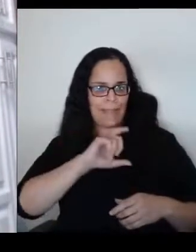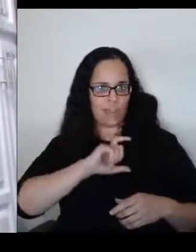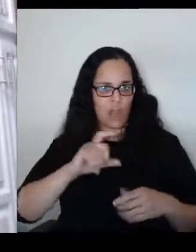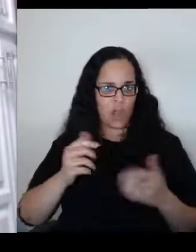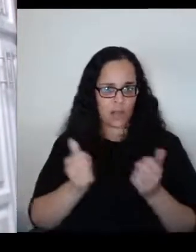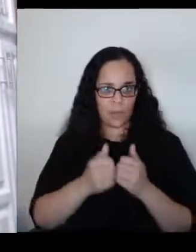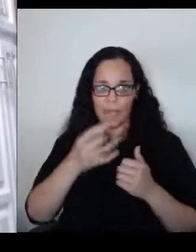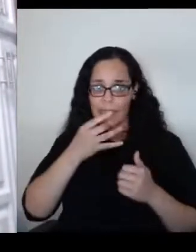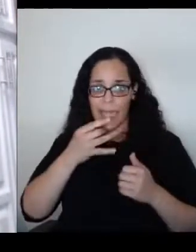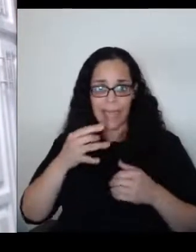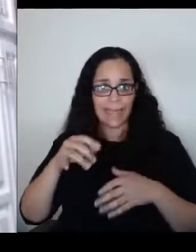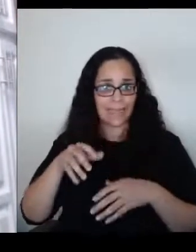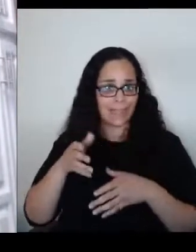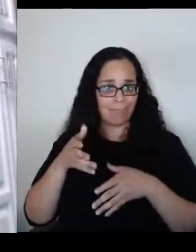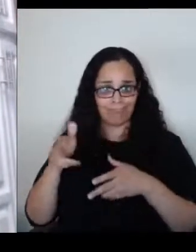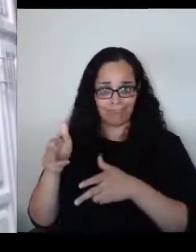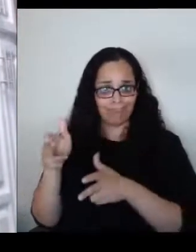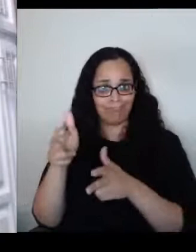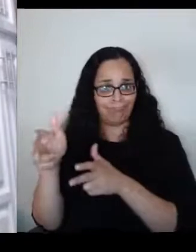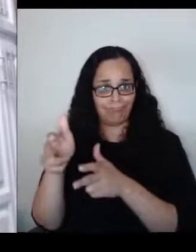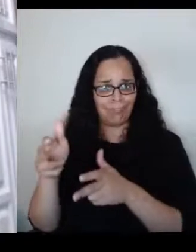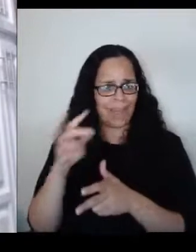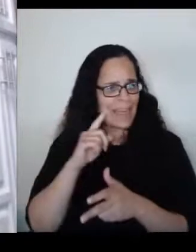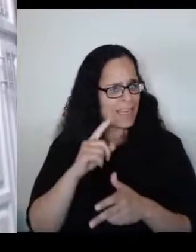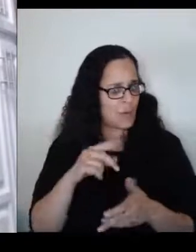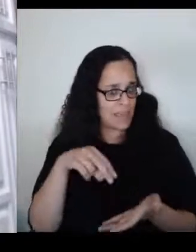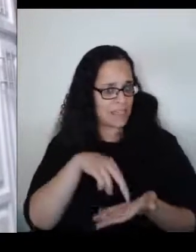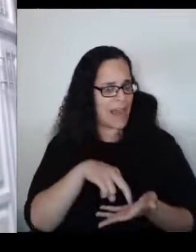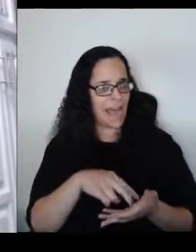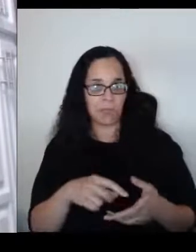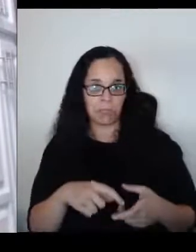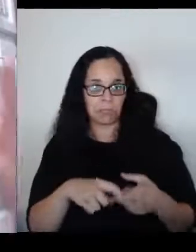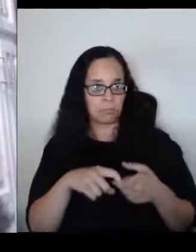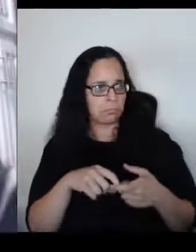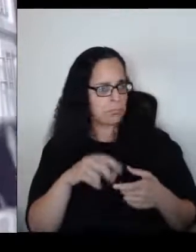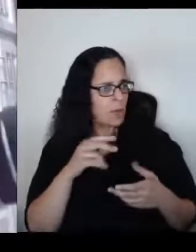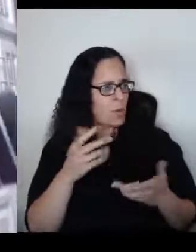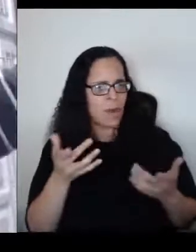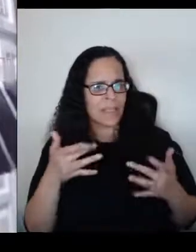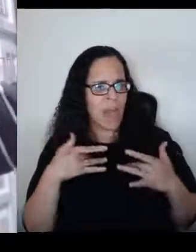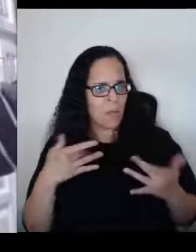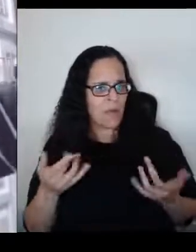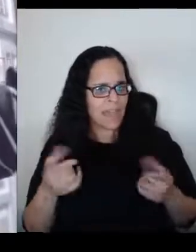"Well this man in his 20s stopped by "almost every synagogue